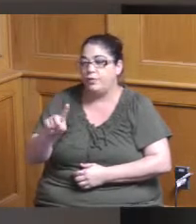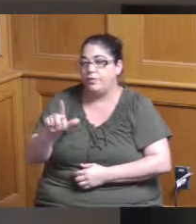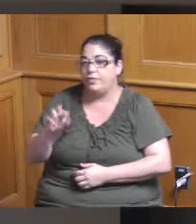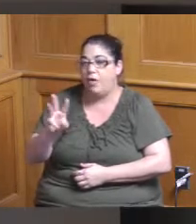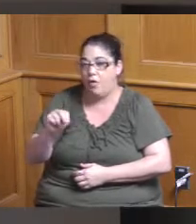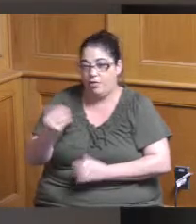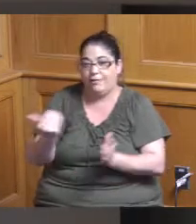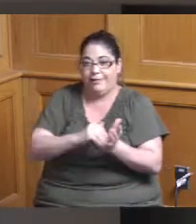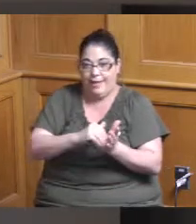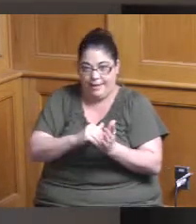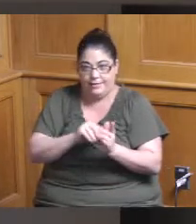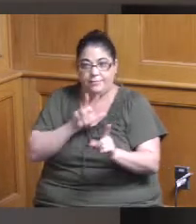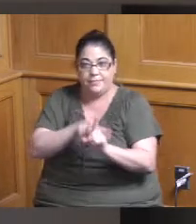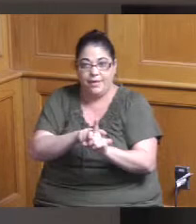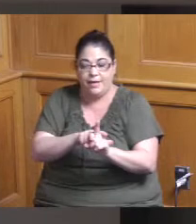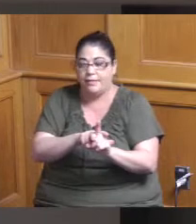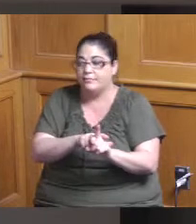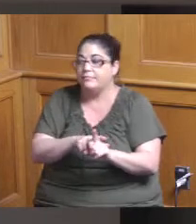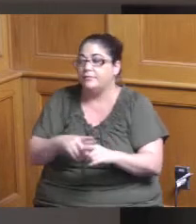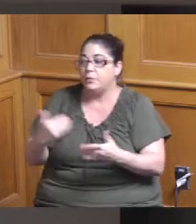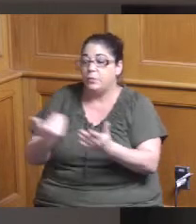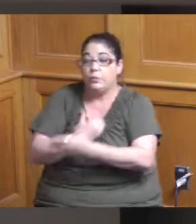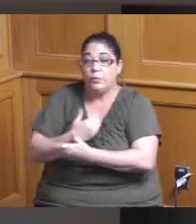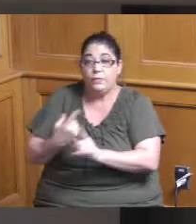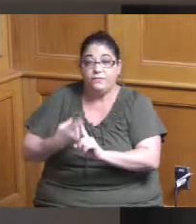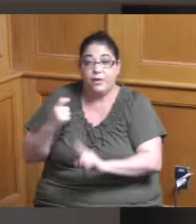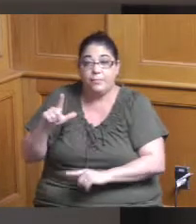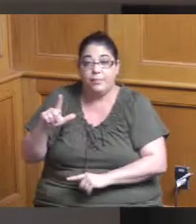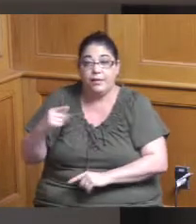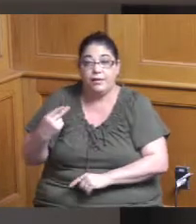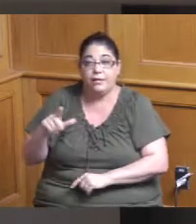we were able to get new applications from Lincoln Heights North Bend and Sharonville